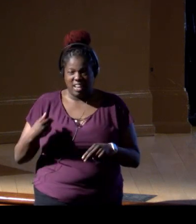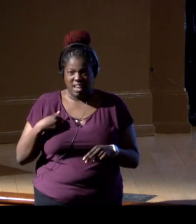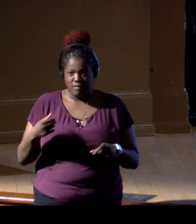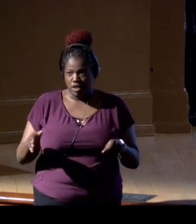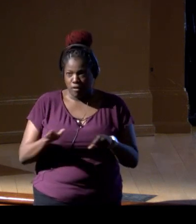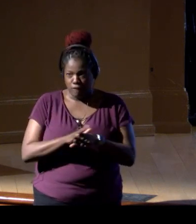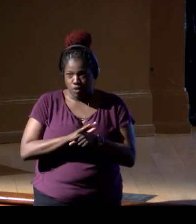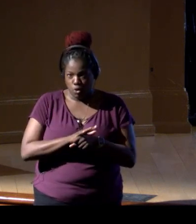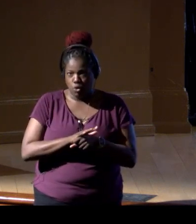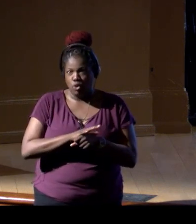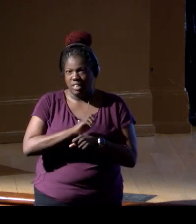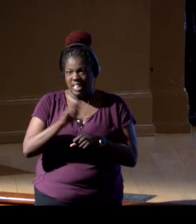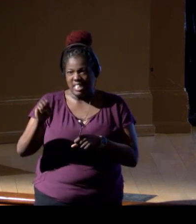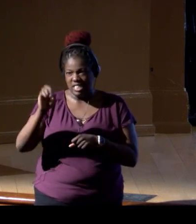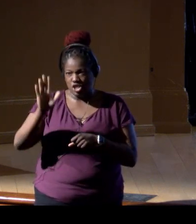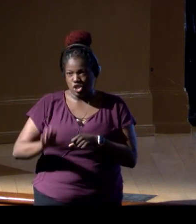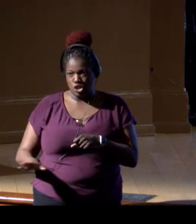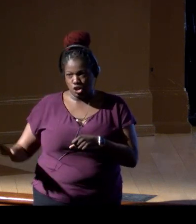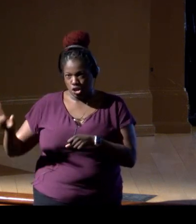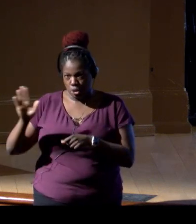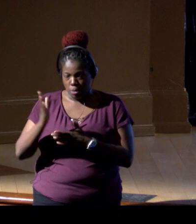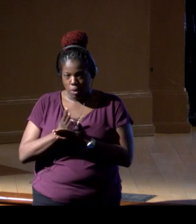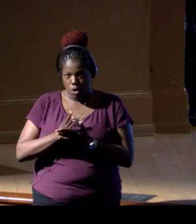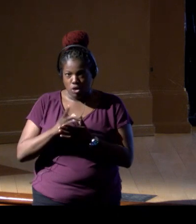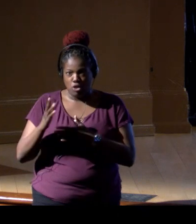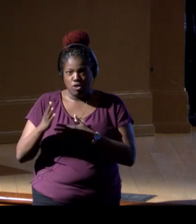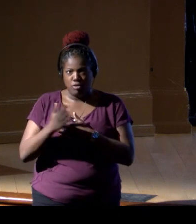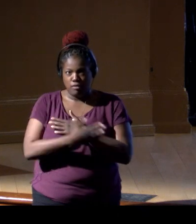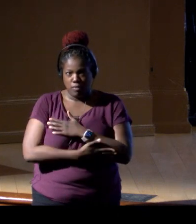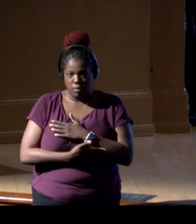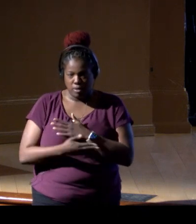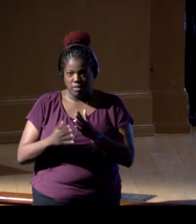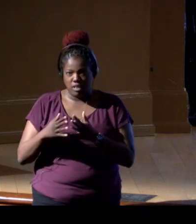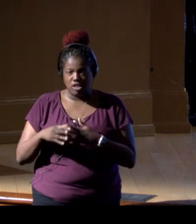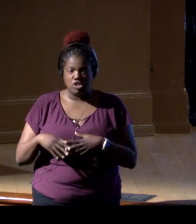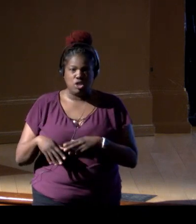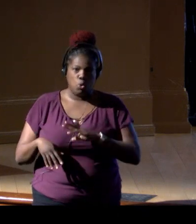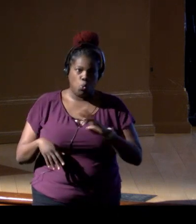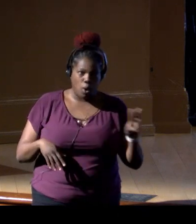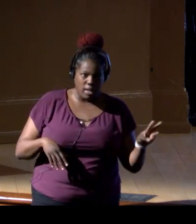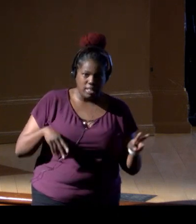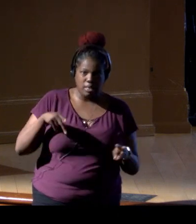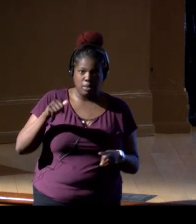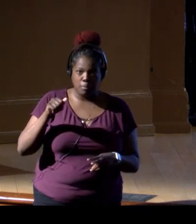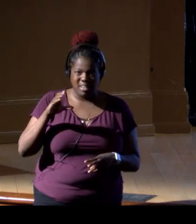so there's a US EEZ, so Eastern US, Western, the Pacific, and out in Hawaii as well,